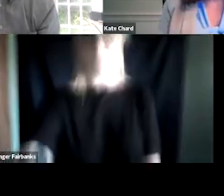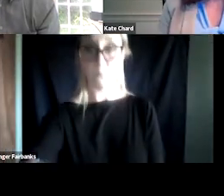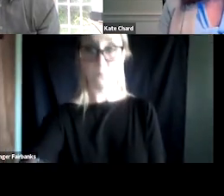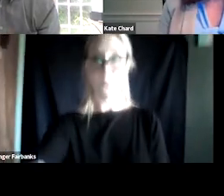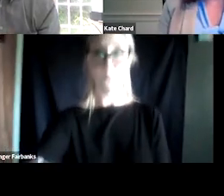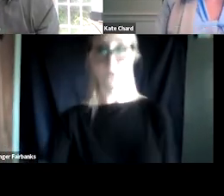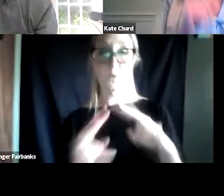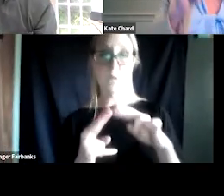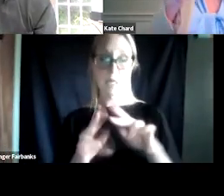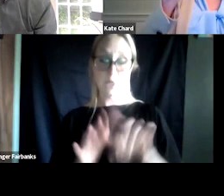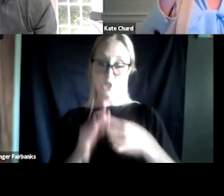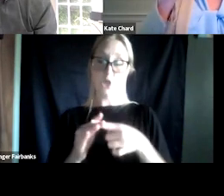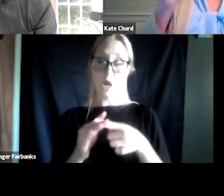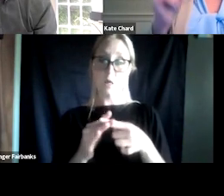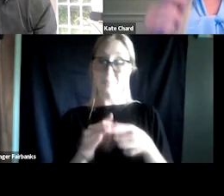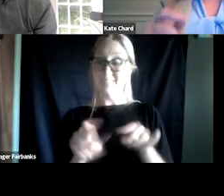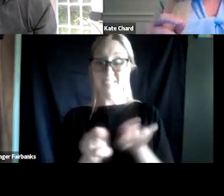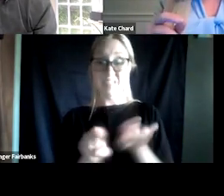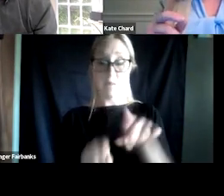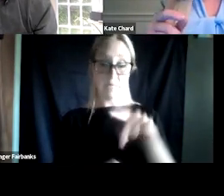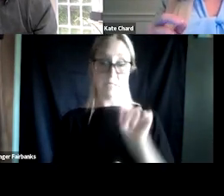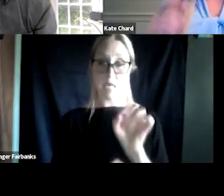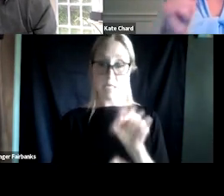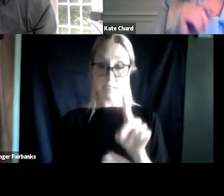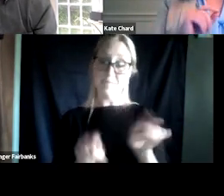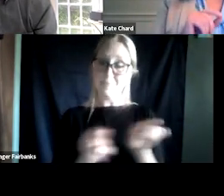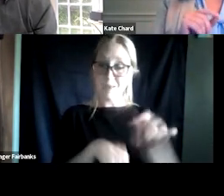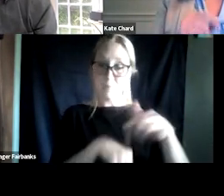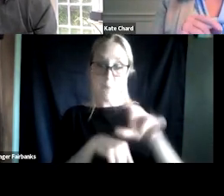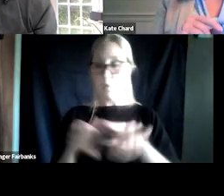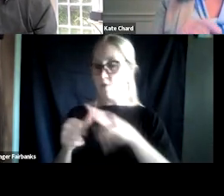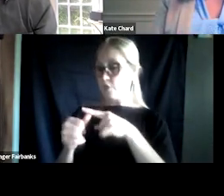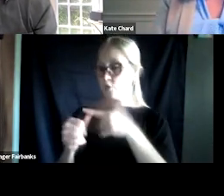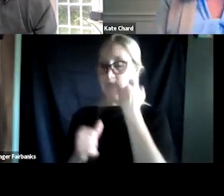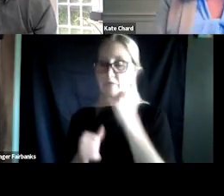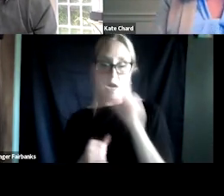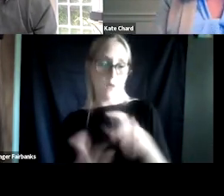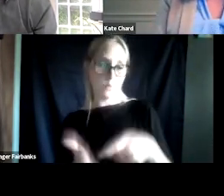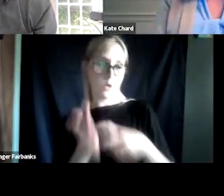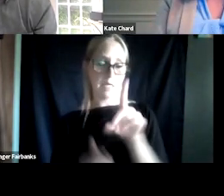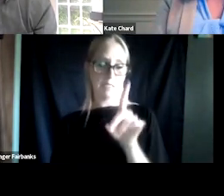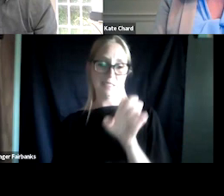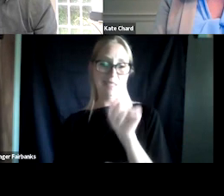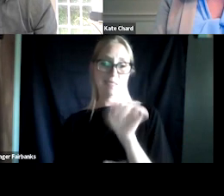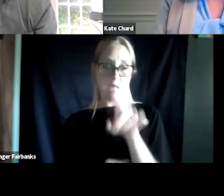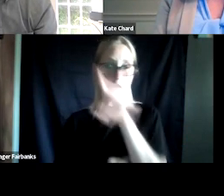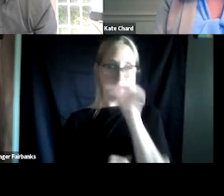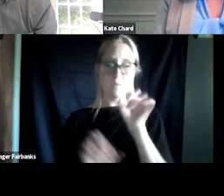or start the PTSD treatment first if they don't need detox due to potential withdrawal, right?